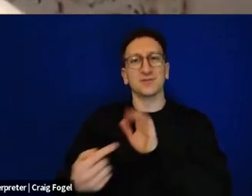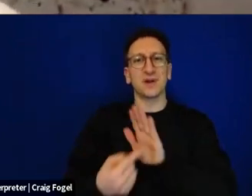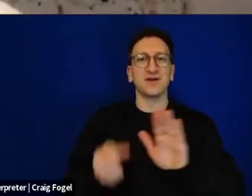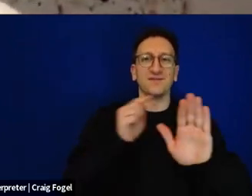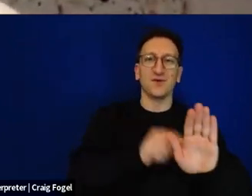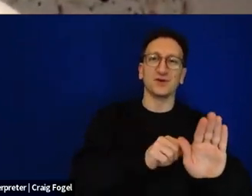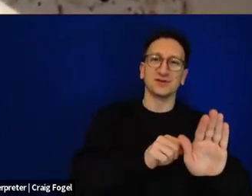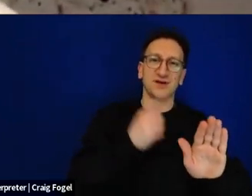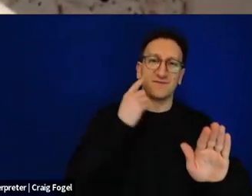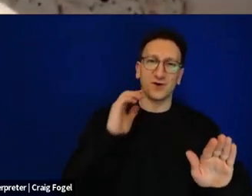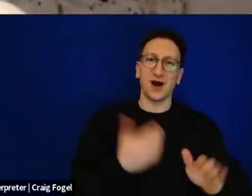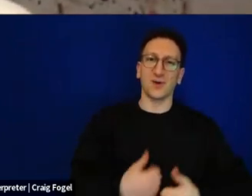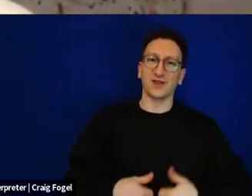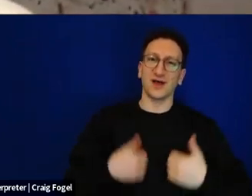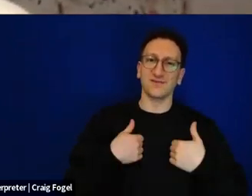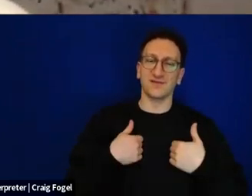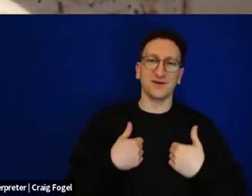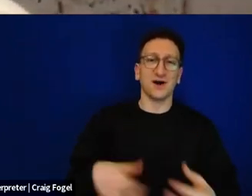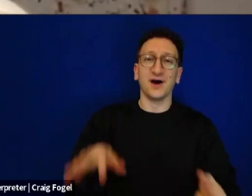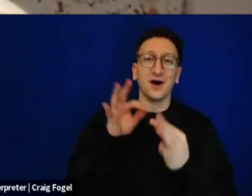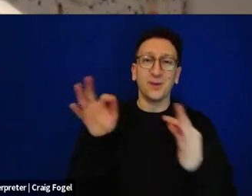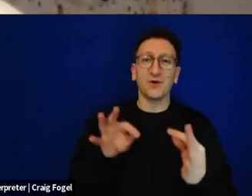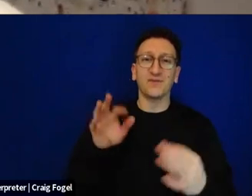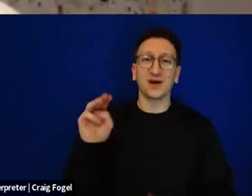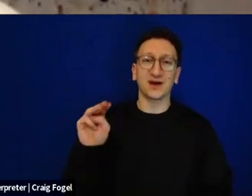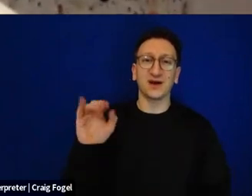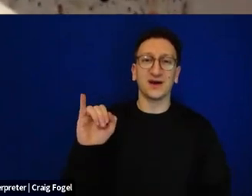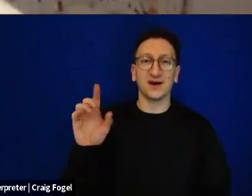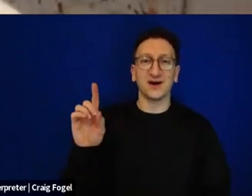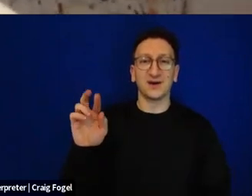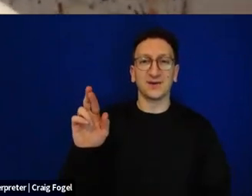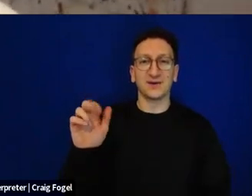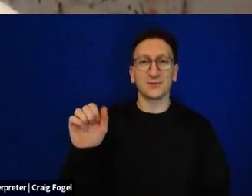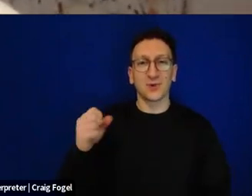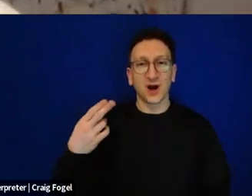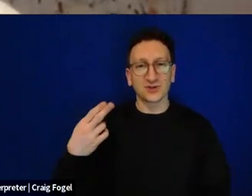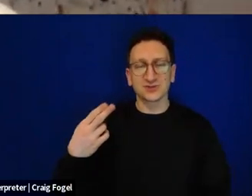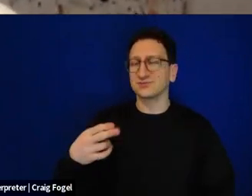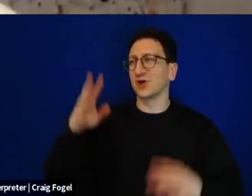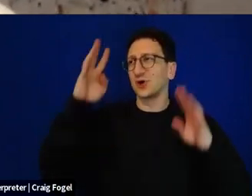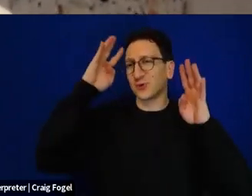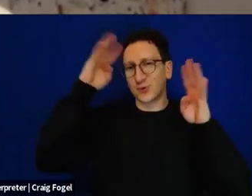There's no greater midrash, no greater creativity in my mind than being part of that ongoing chain